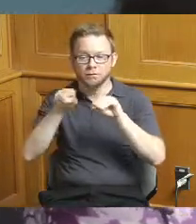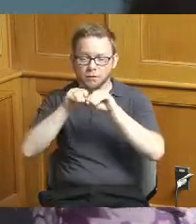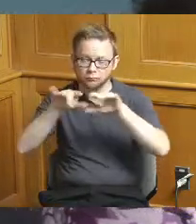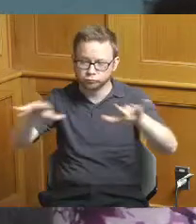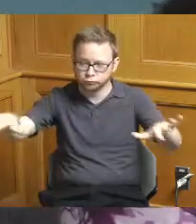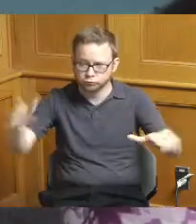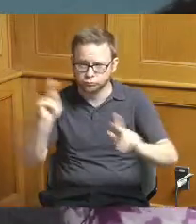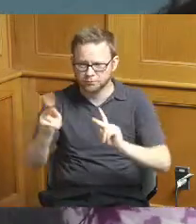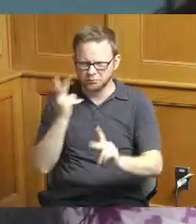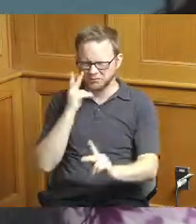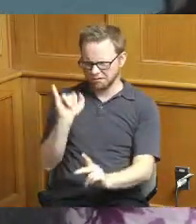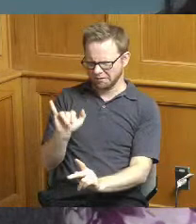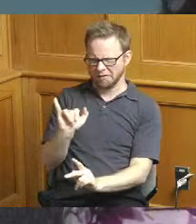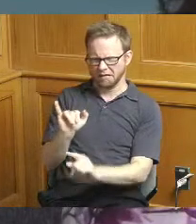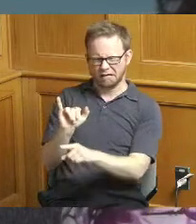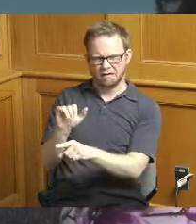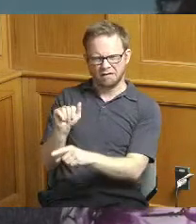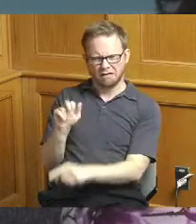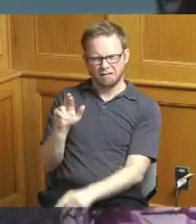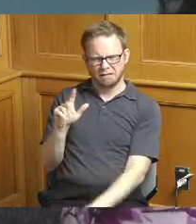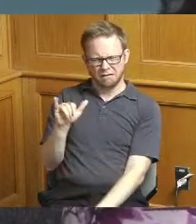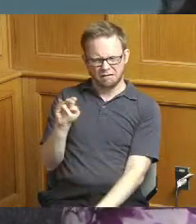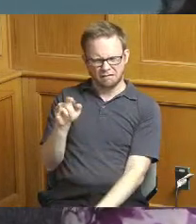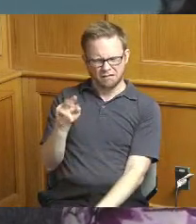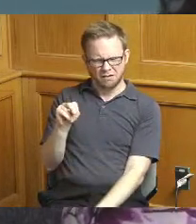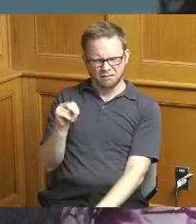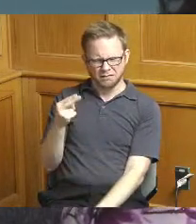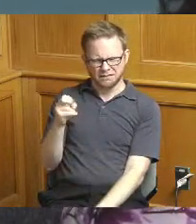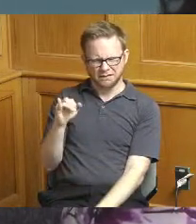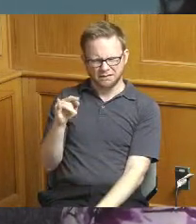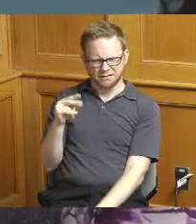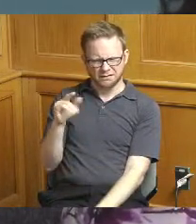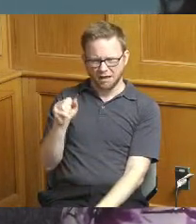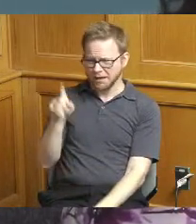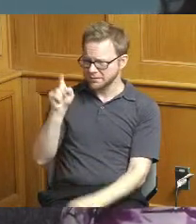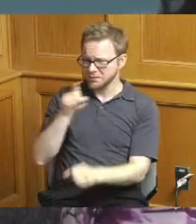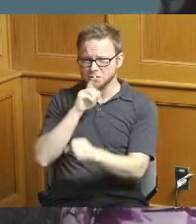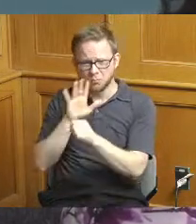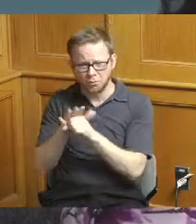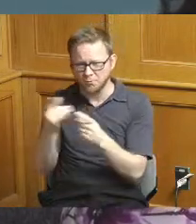say man why are lanes and I had to do all of this just to get 37,000. that's not necessarily true